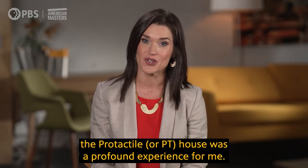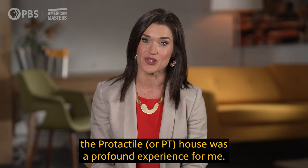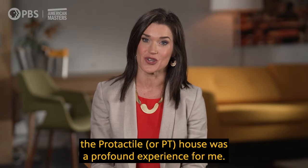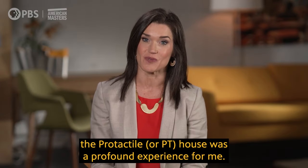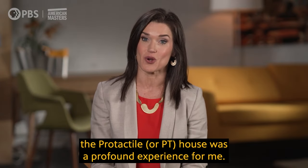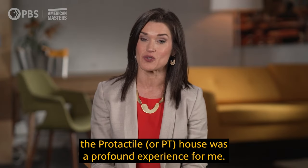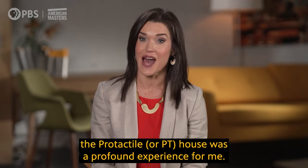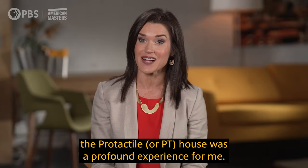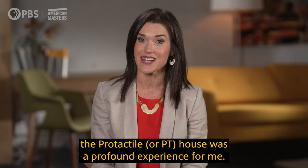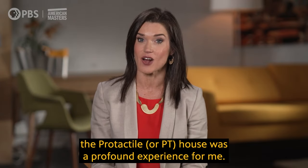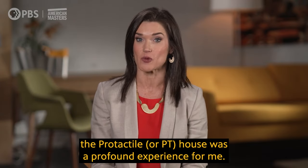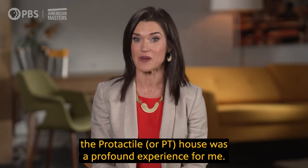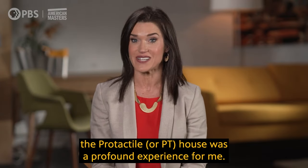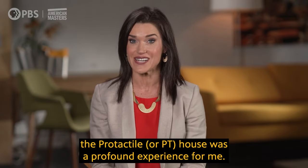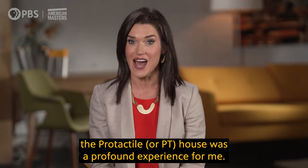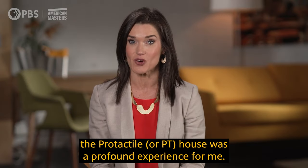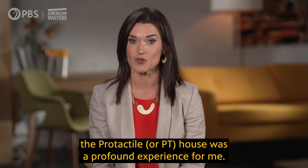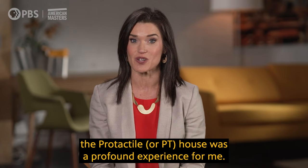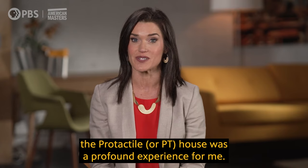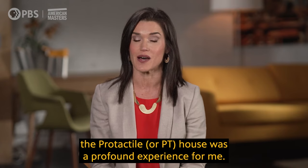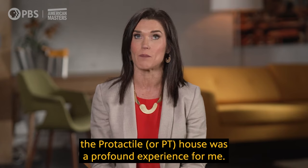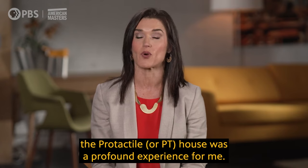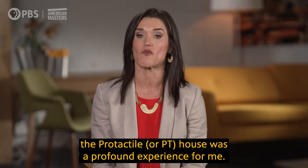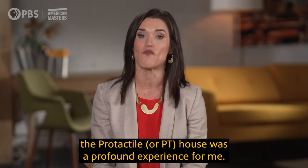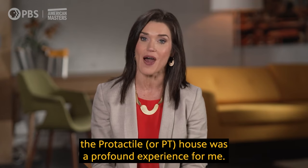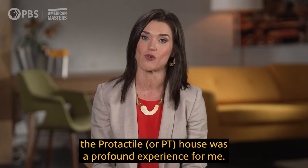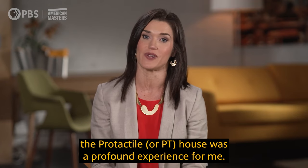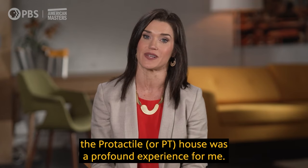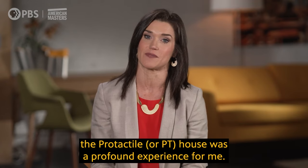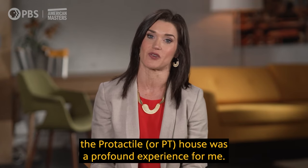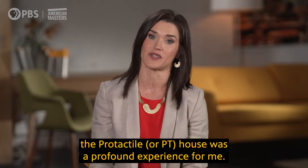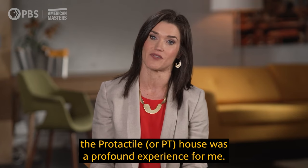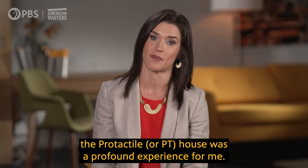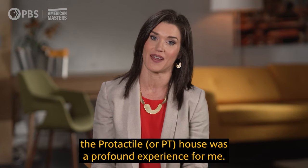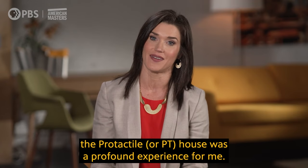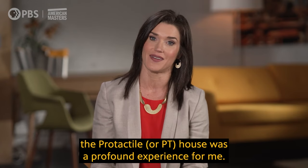the Protactile (or PT) house was a profound experience for me.